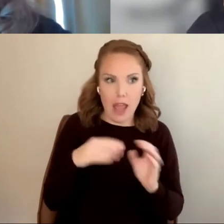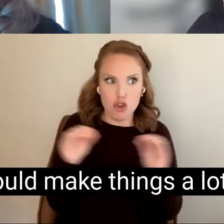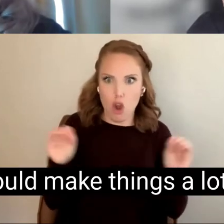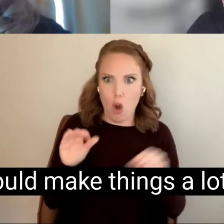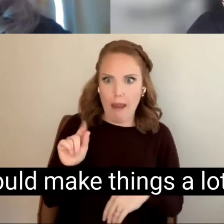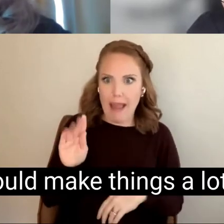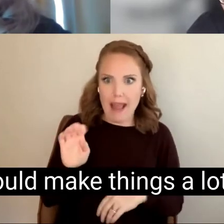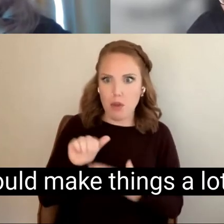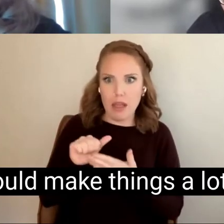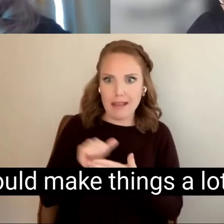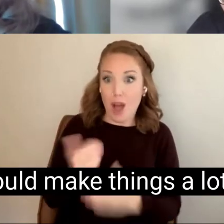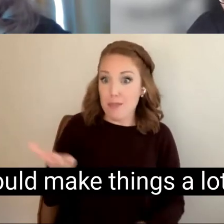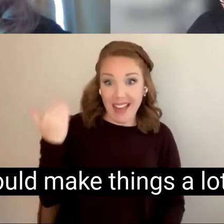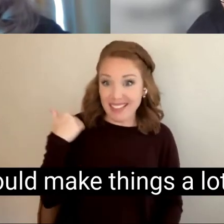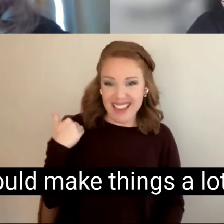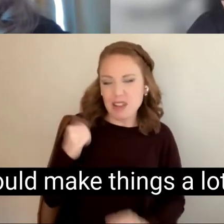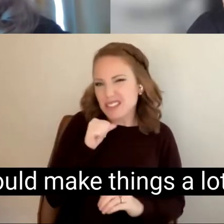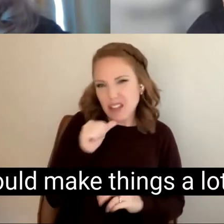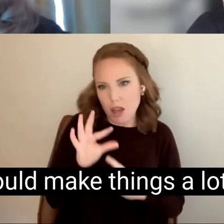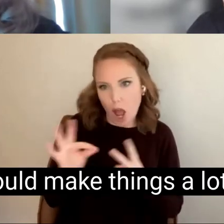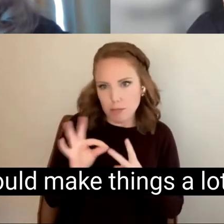That would make things a lot easier,